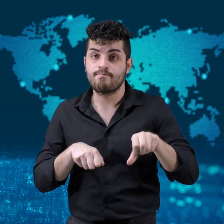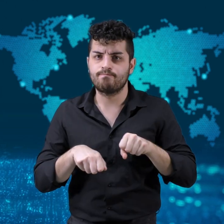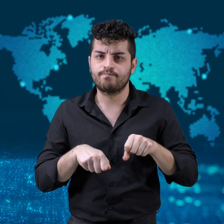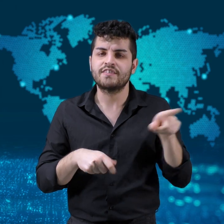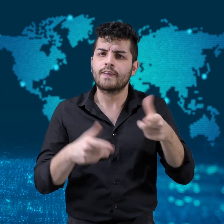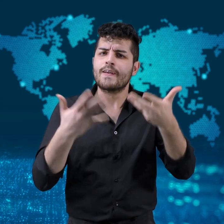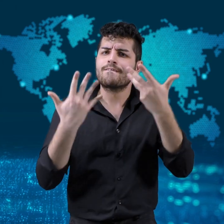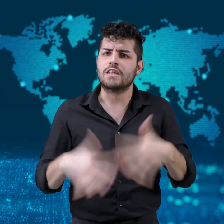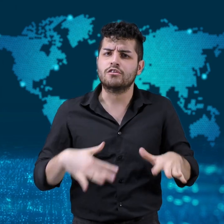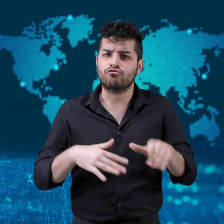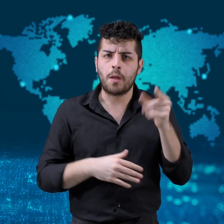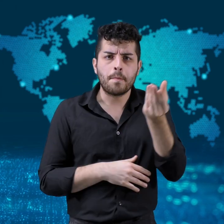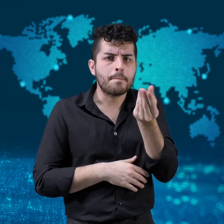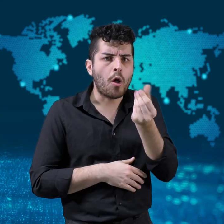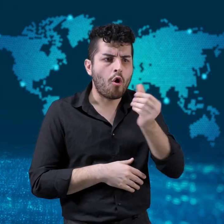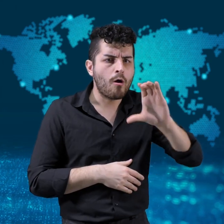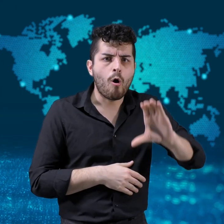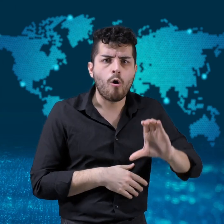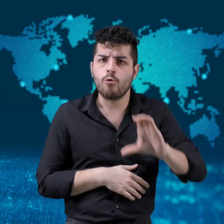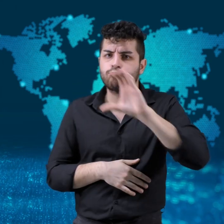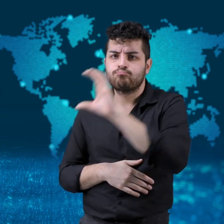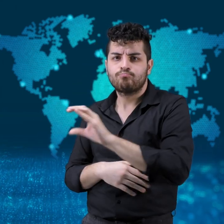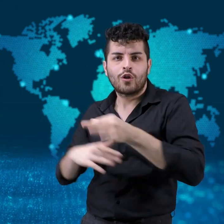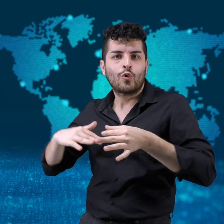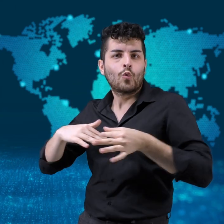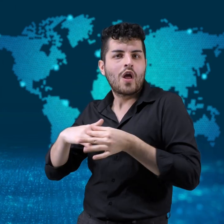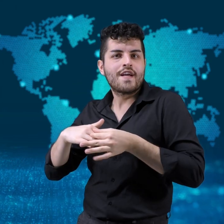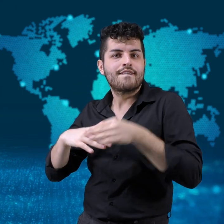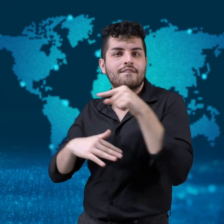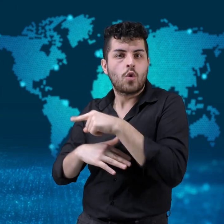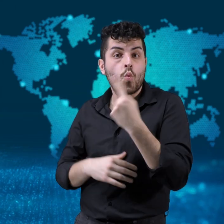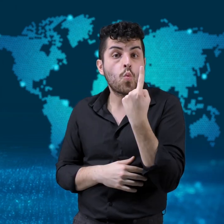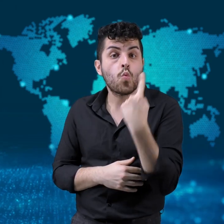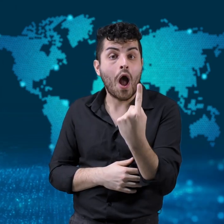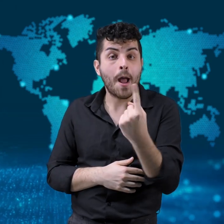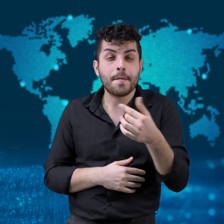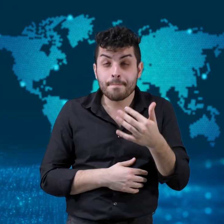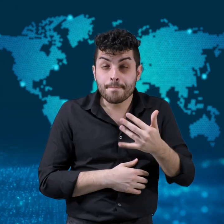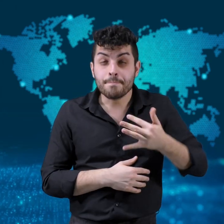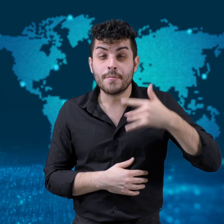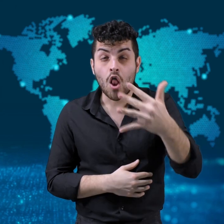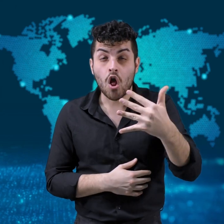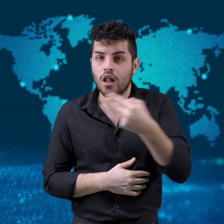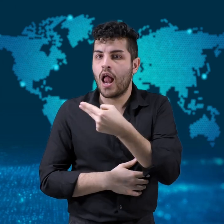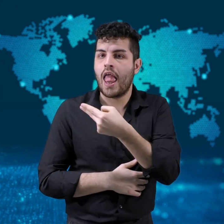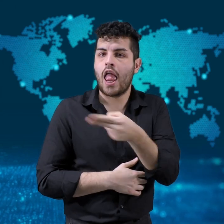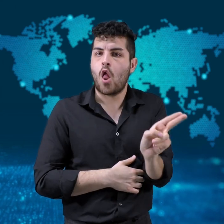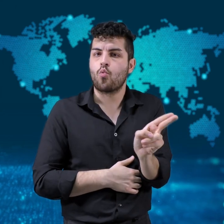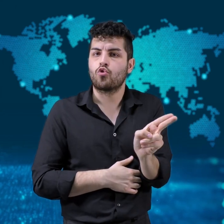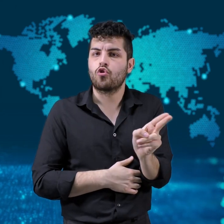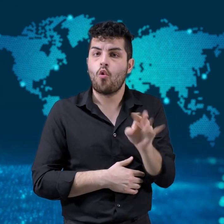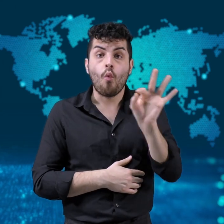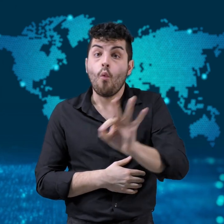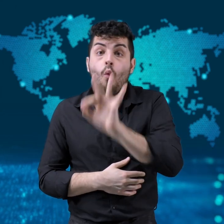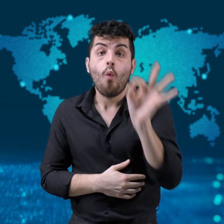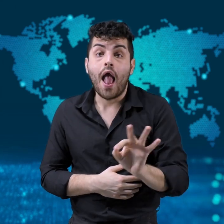He paid his wife over 1 million euros for acting as his